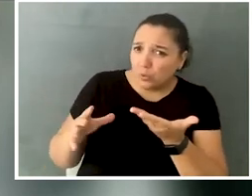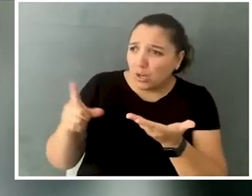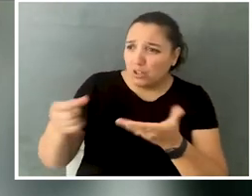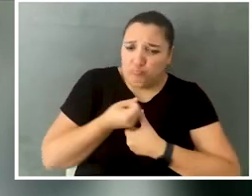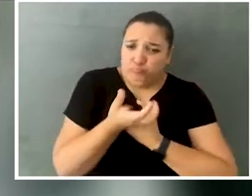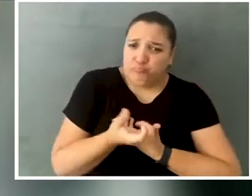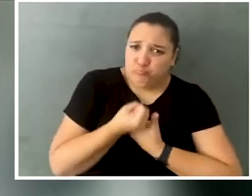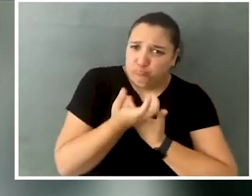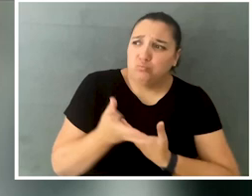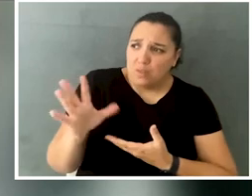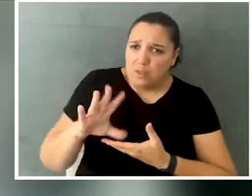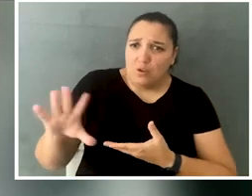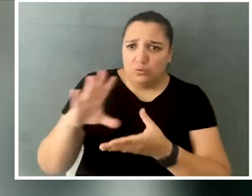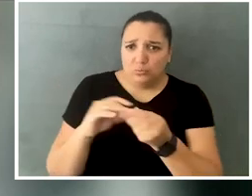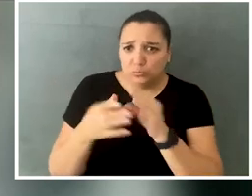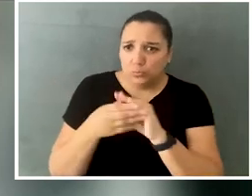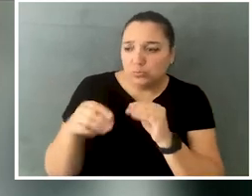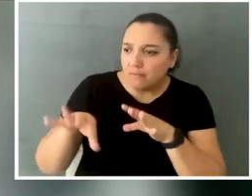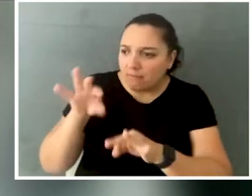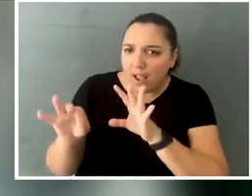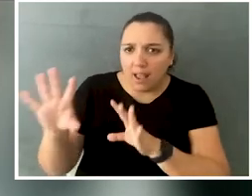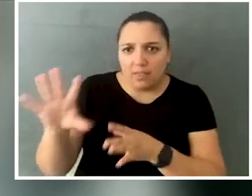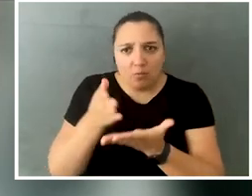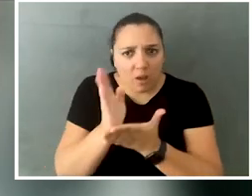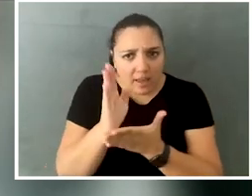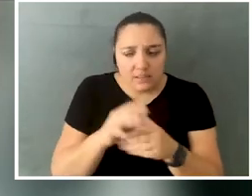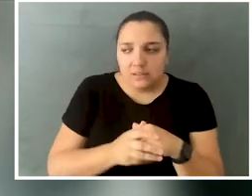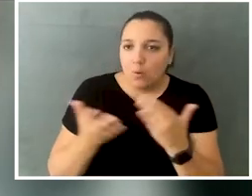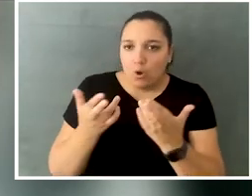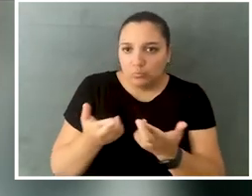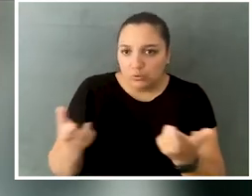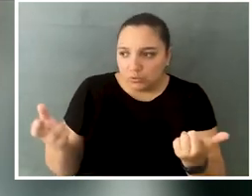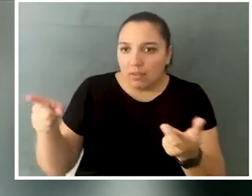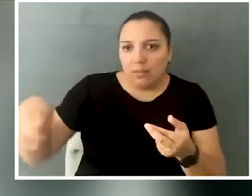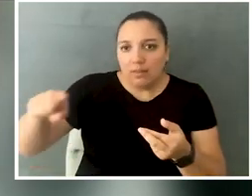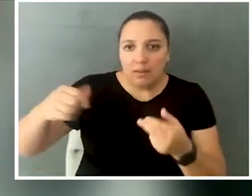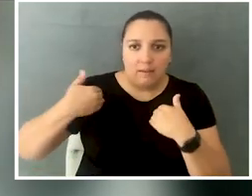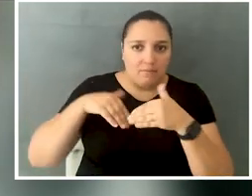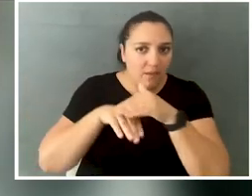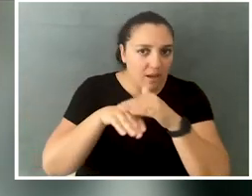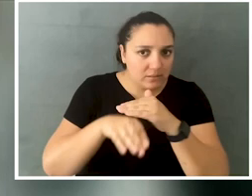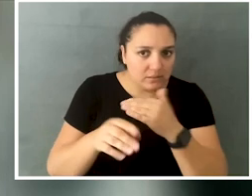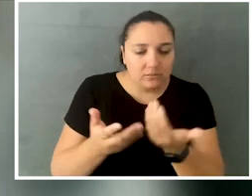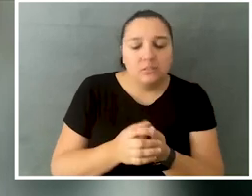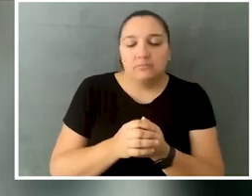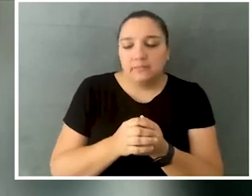and give them the chance to find out what their rights are, what resources they could access, things like that.